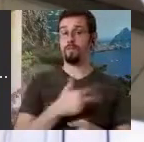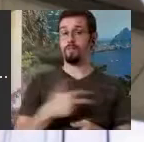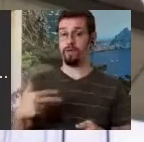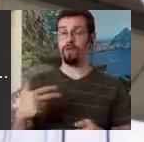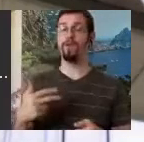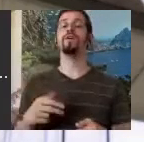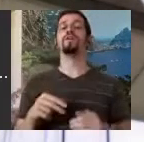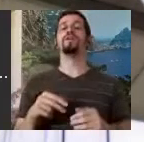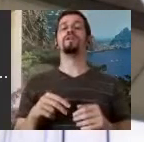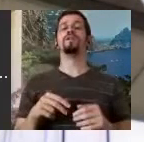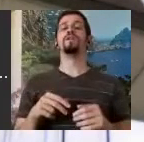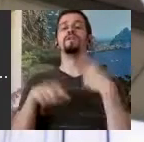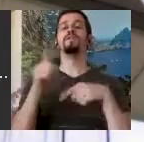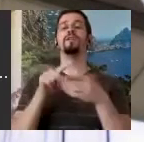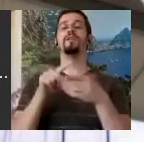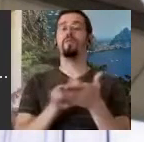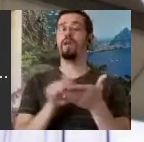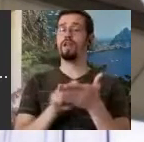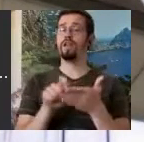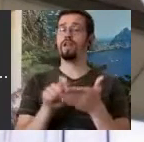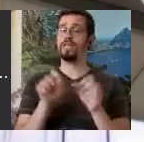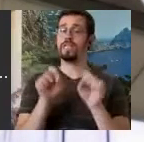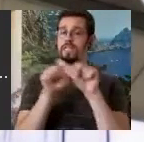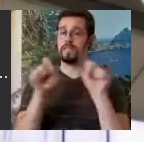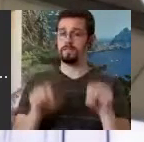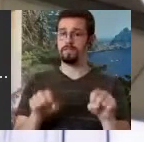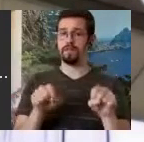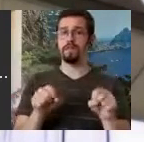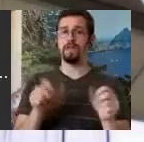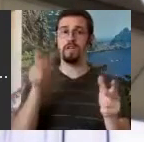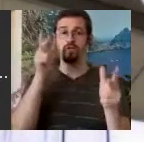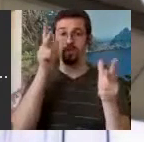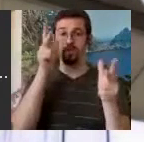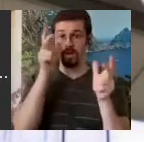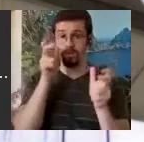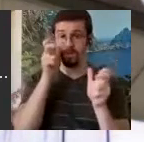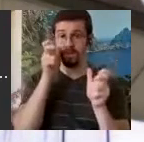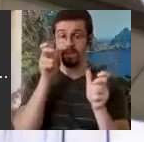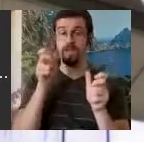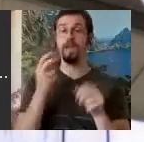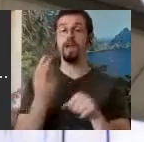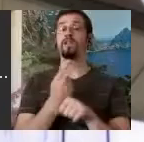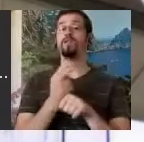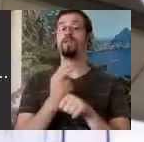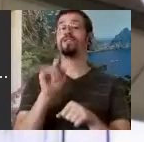SignWriting system was Receptive. It used a stick figure and the handshape palm